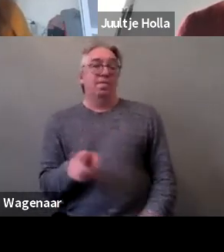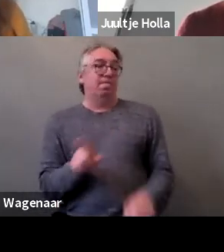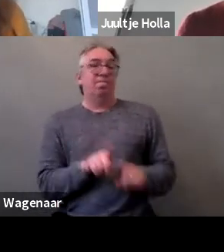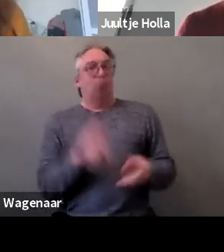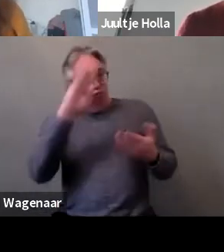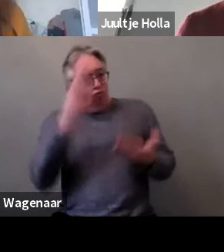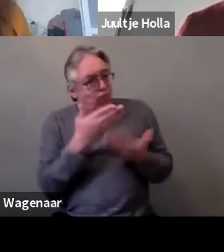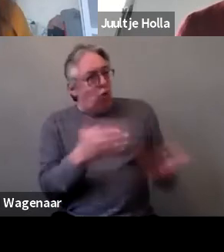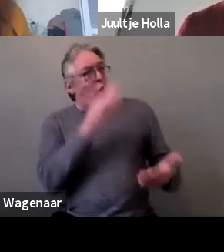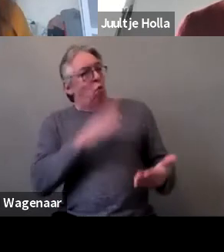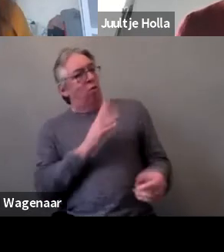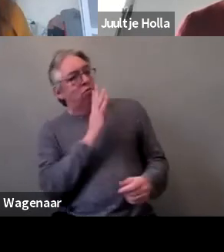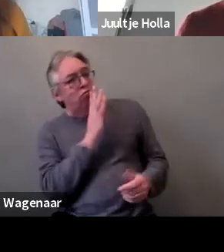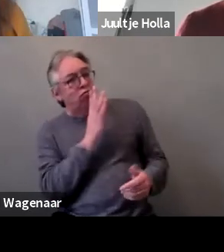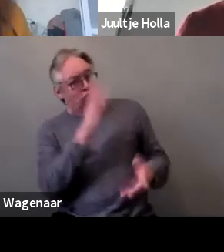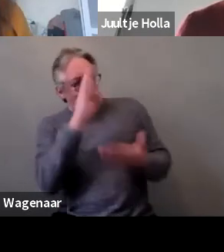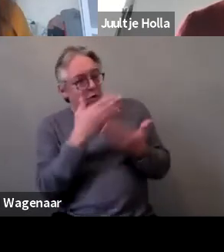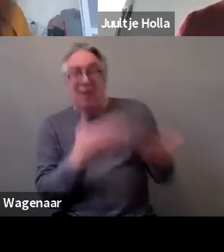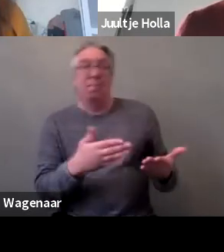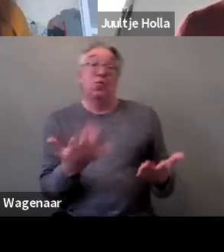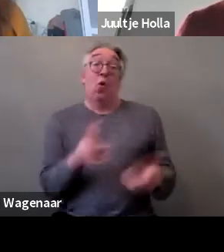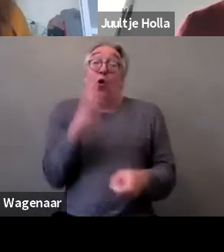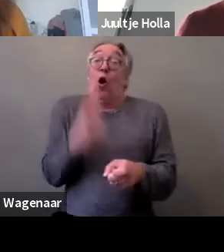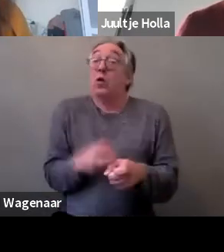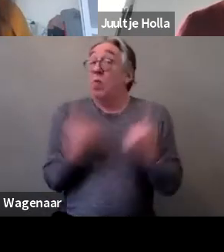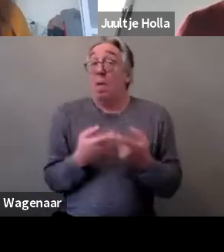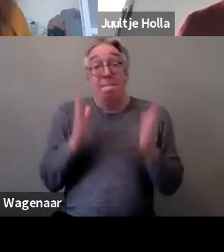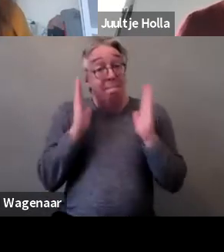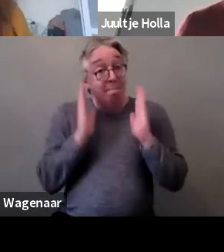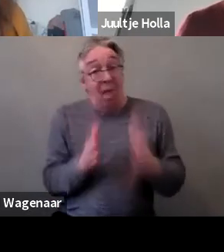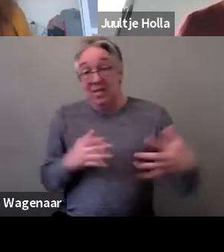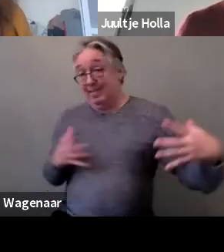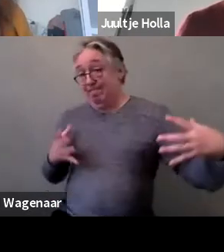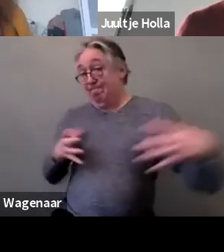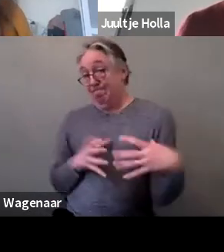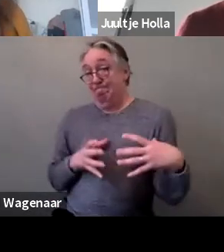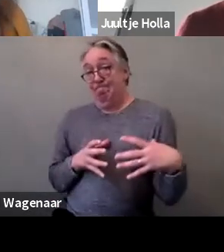It’s difficult but we have to stand together and move forward.